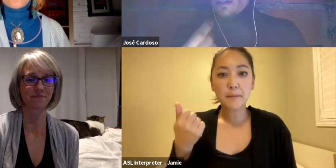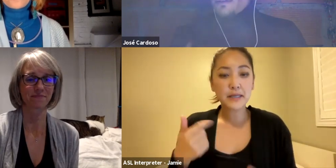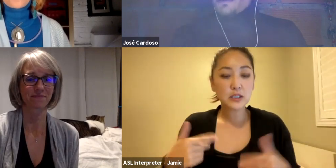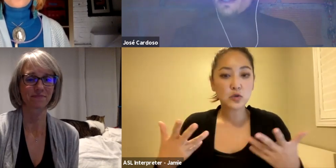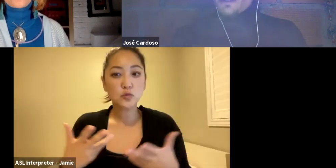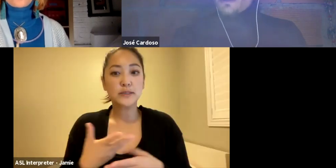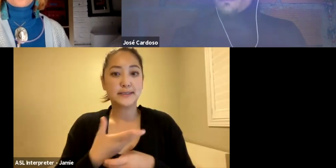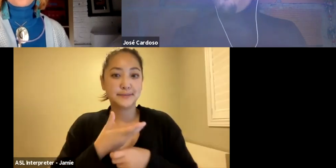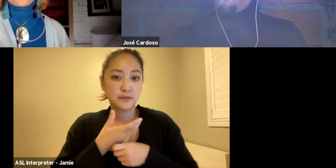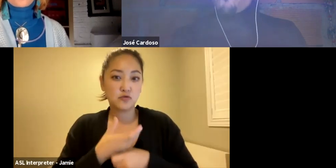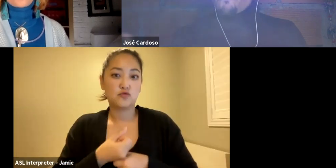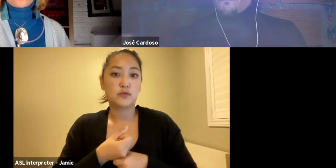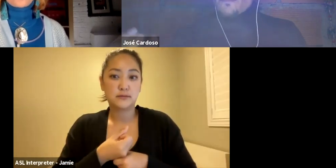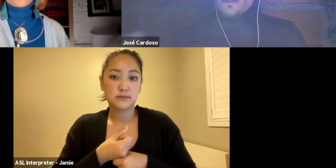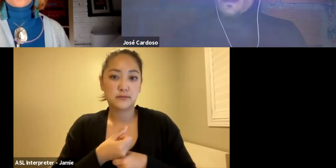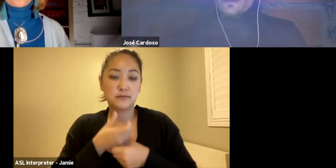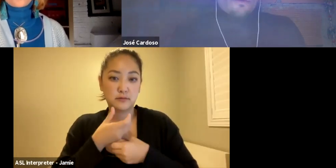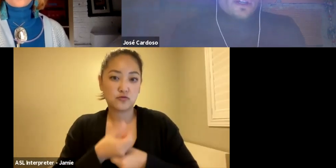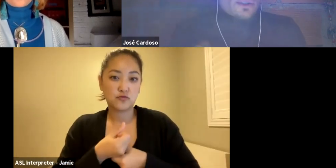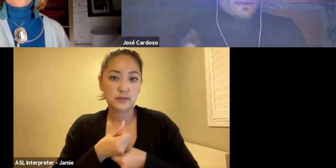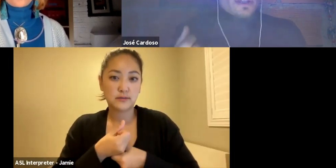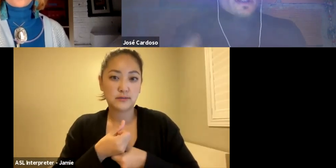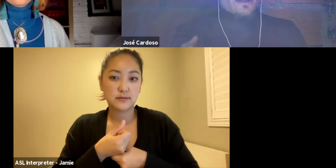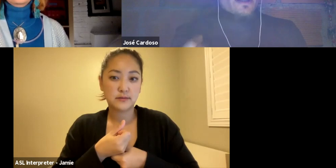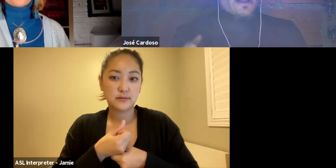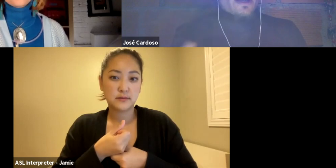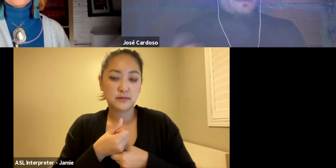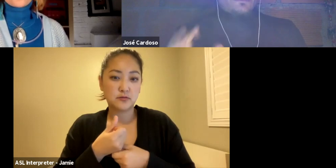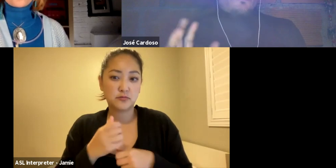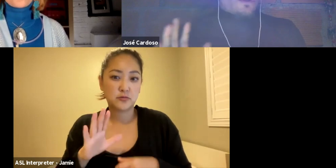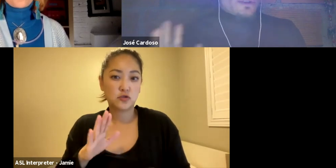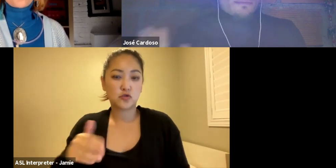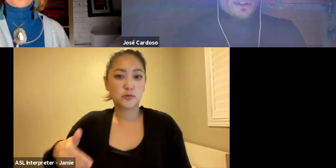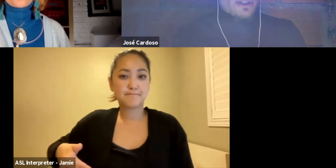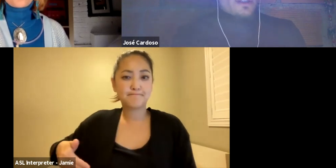in the intuition they have. That is the most important thing.